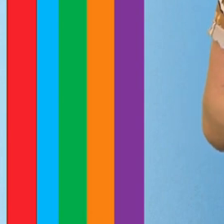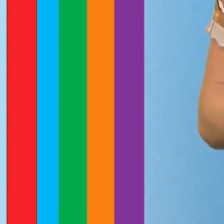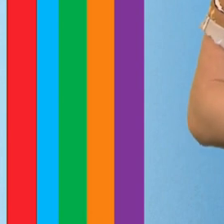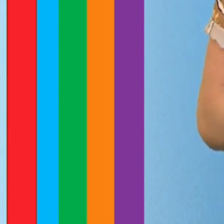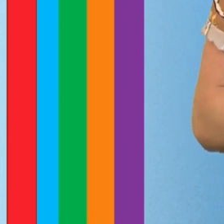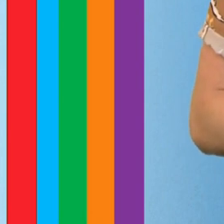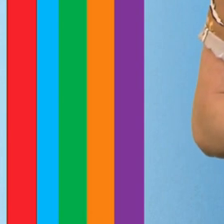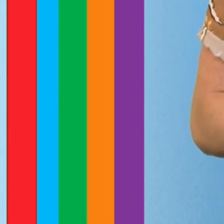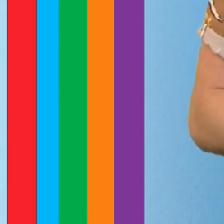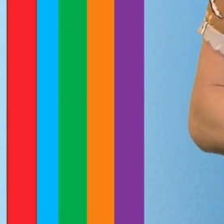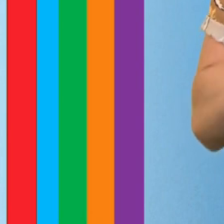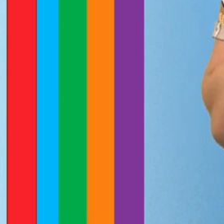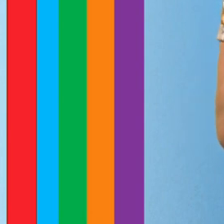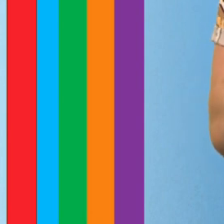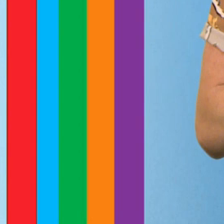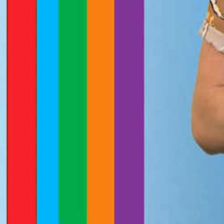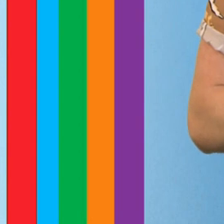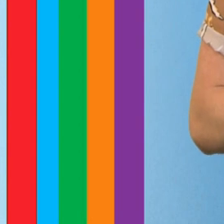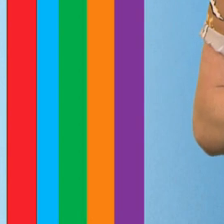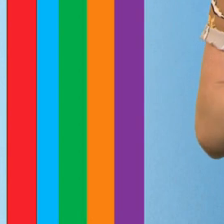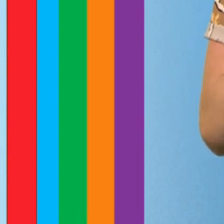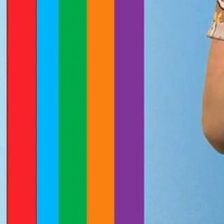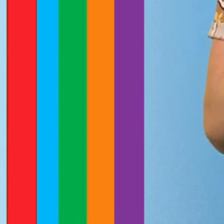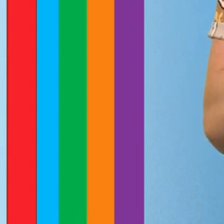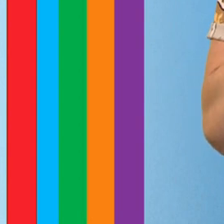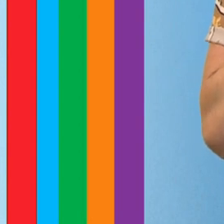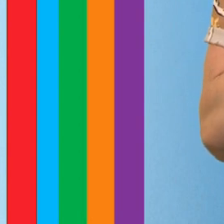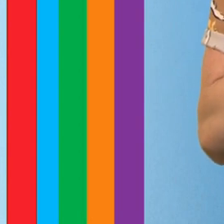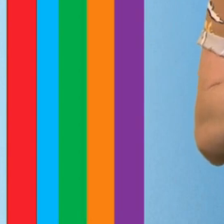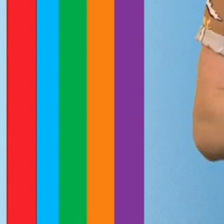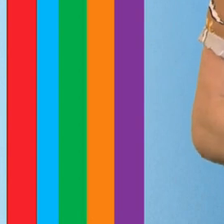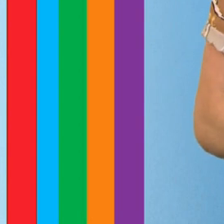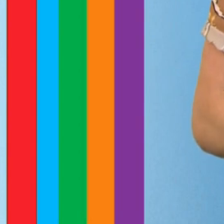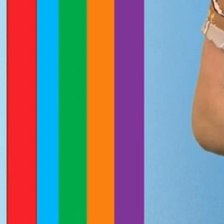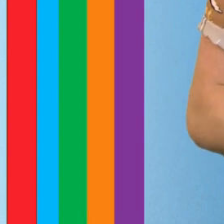Well, hardly ever. But I make sure I don't give up too early, and I give it a really good go.